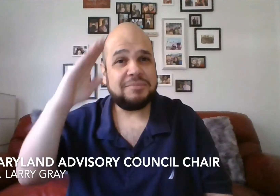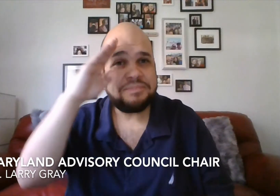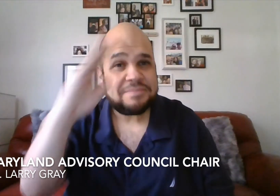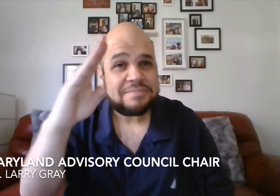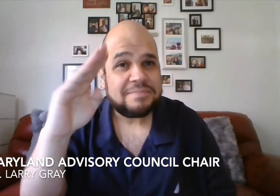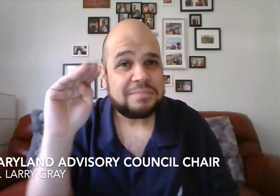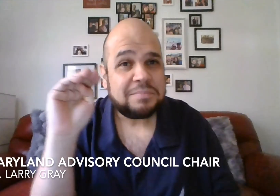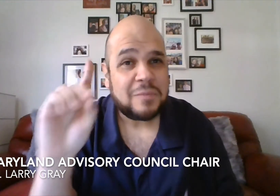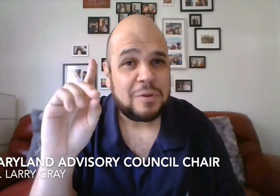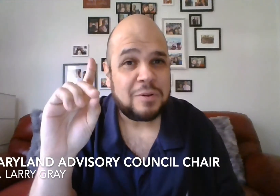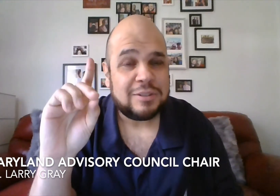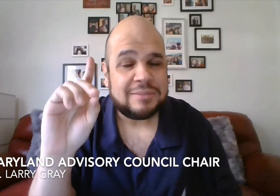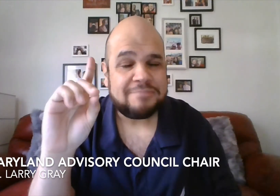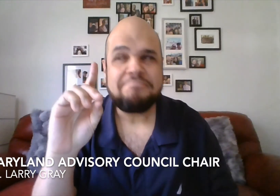Hello Maryland!